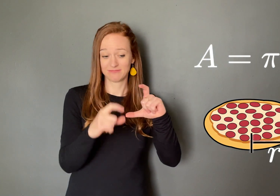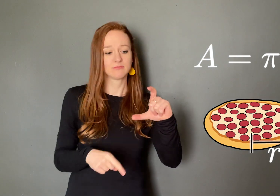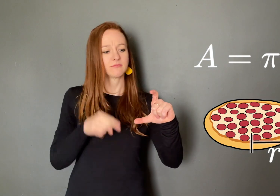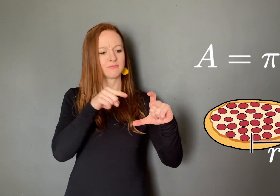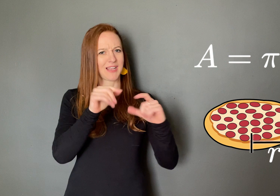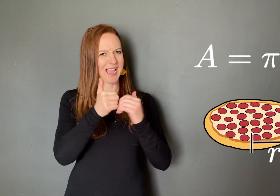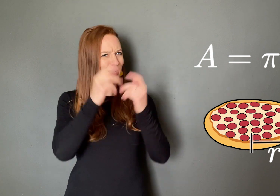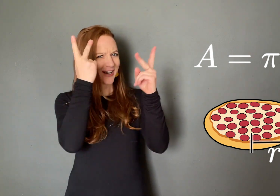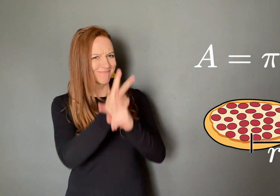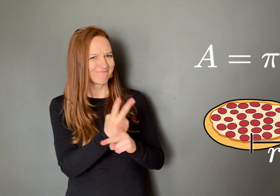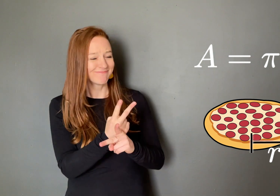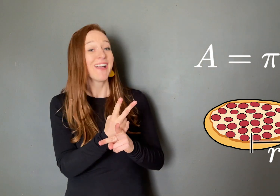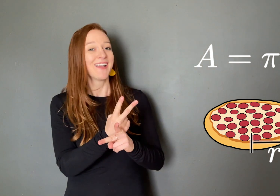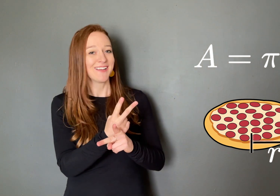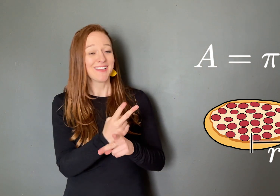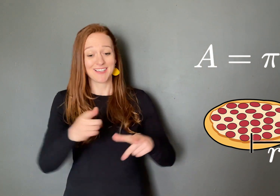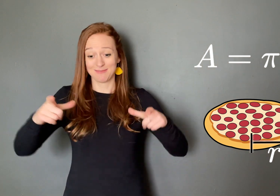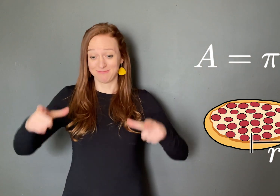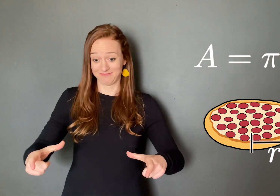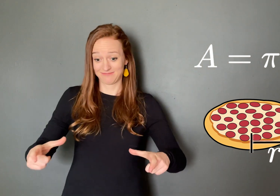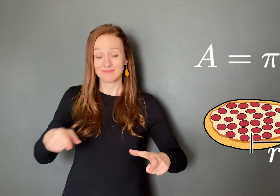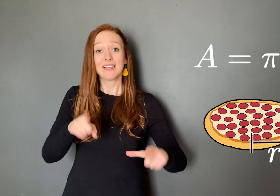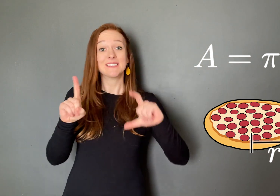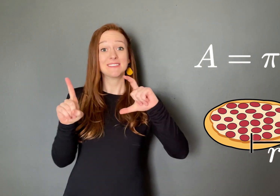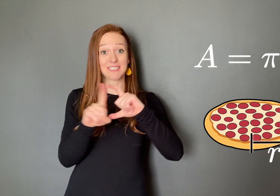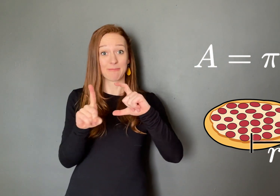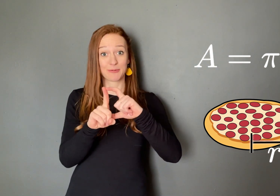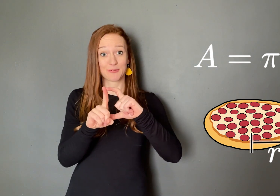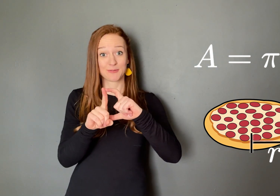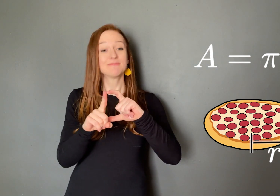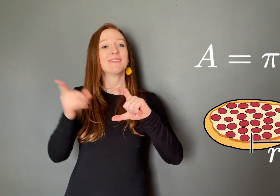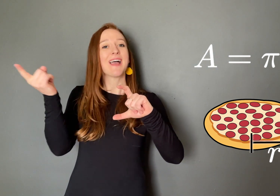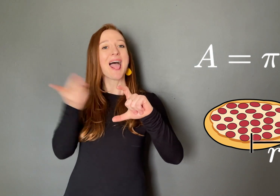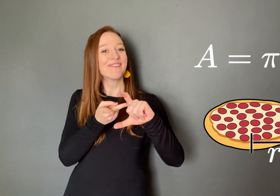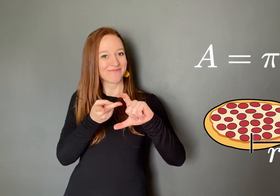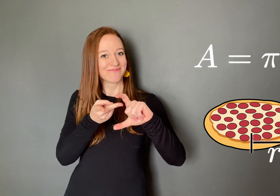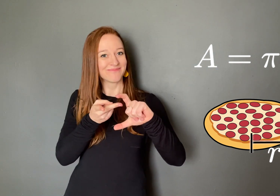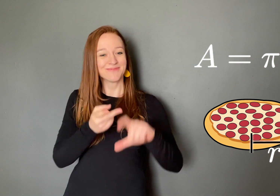(or half the diameter).